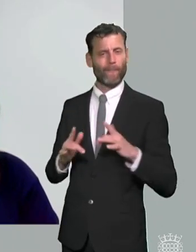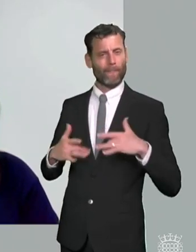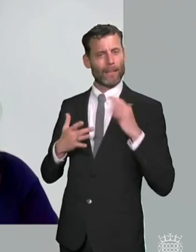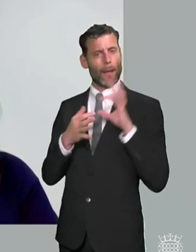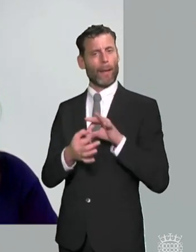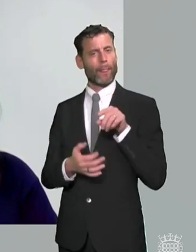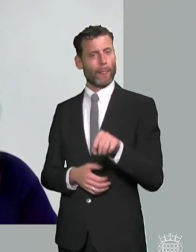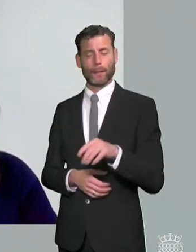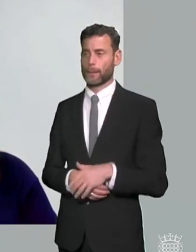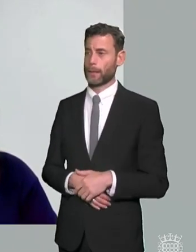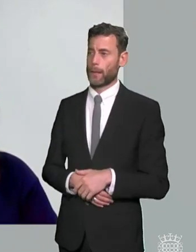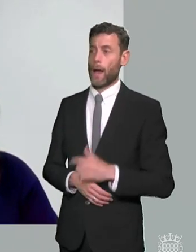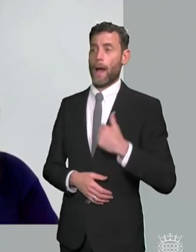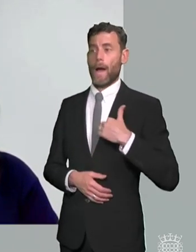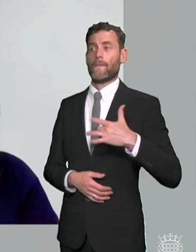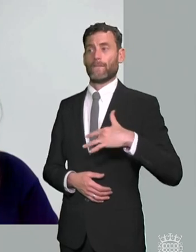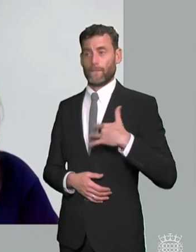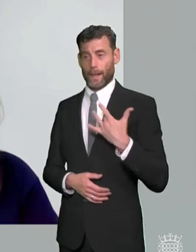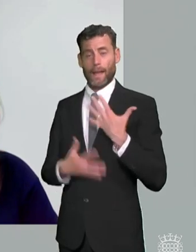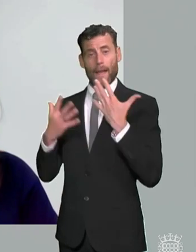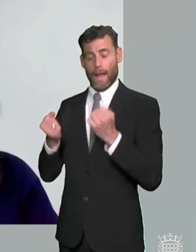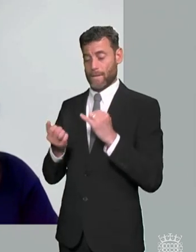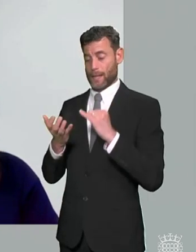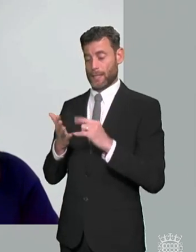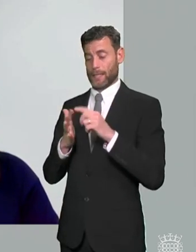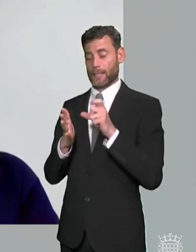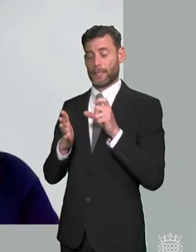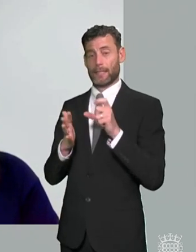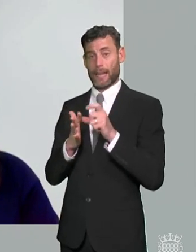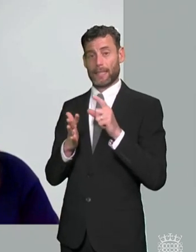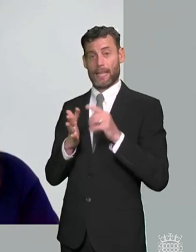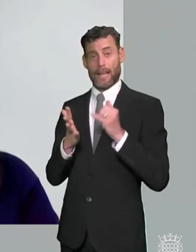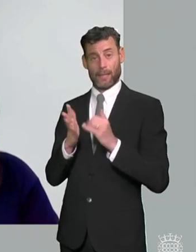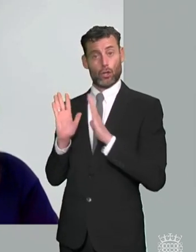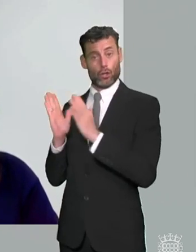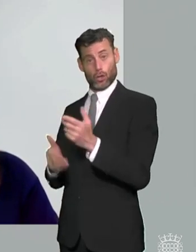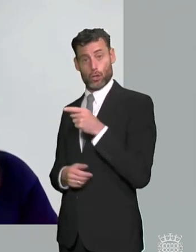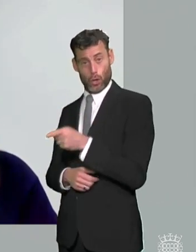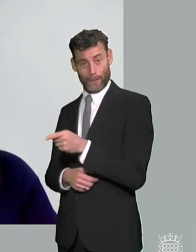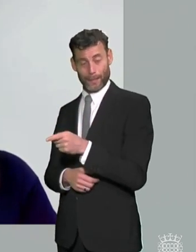i think actually we've got the um the cendias um service i think but actually strengthening that